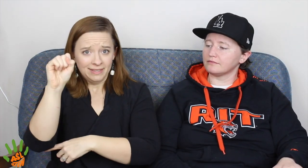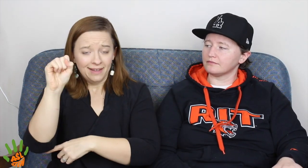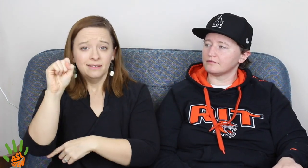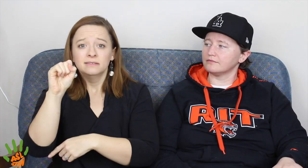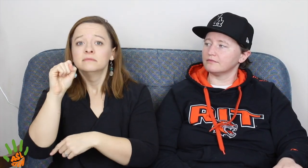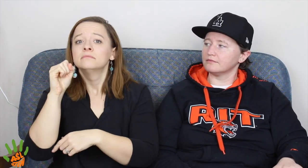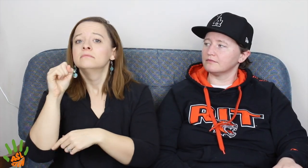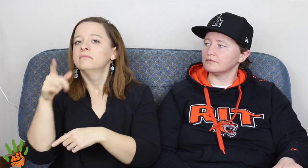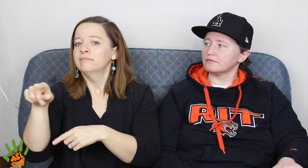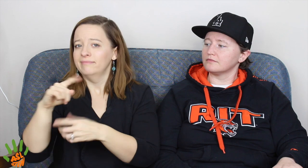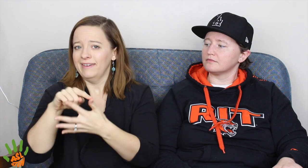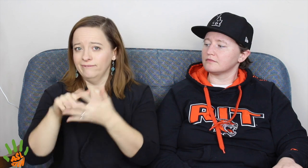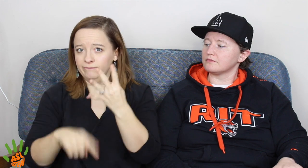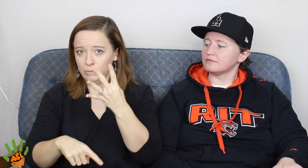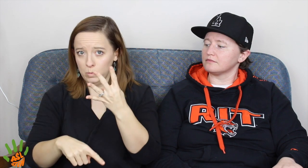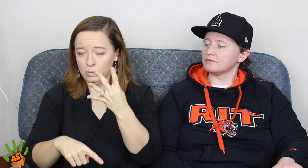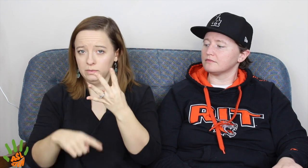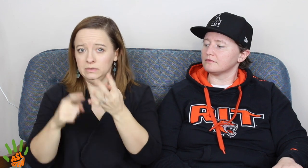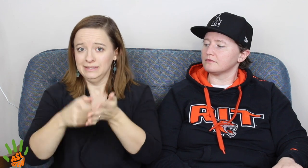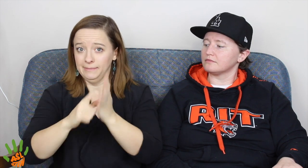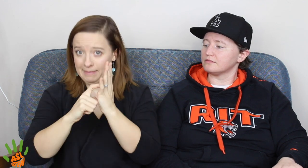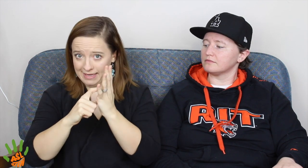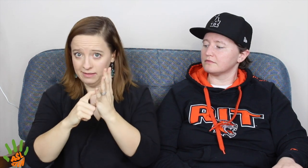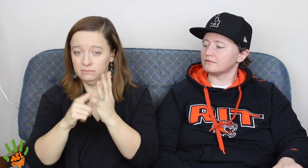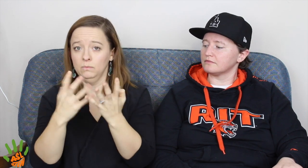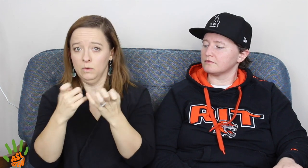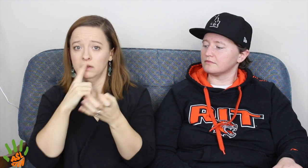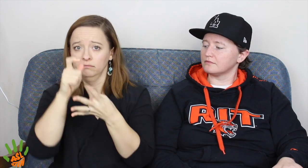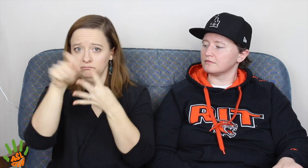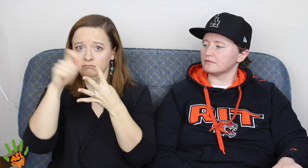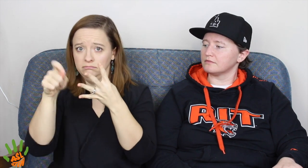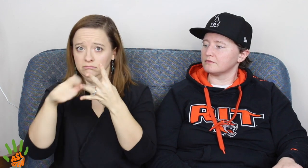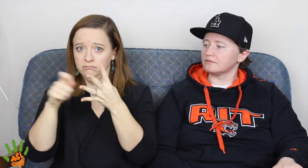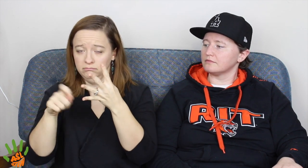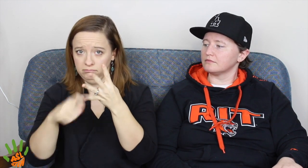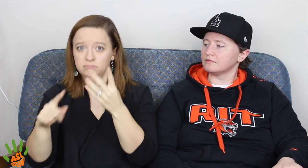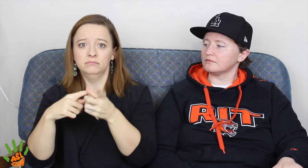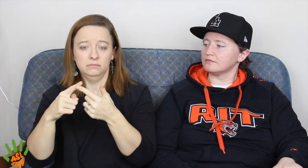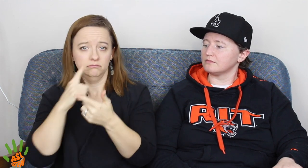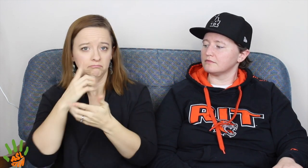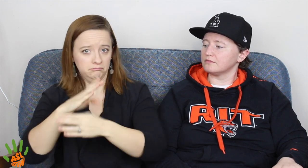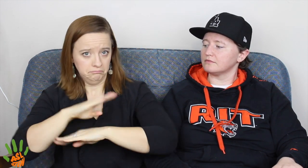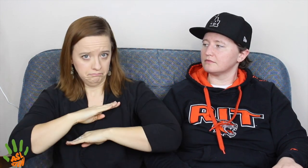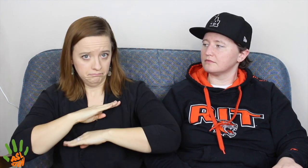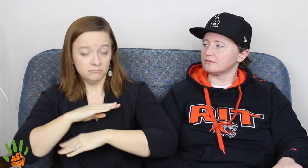[JI] So, the protesters had 4 demands that they wanted.